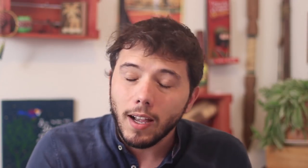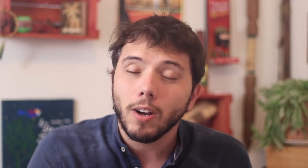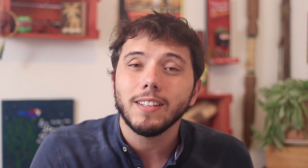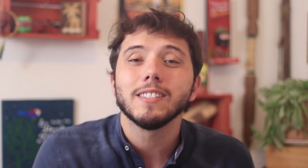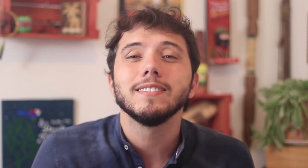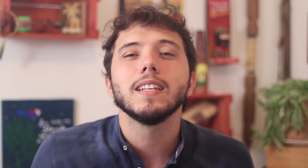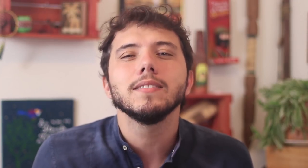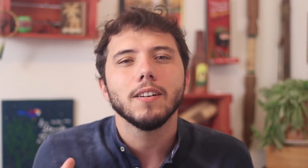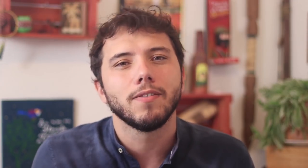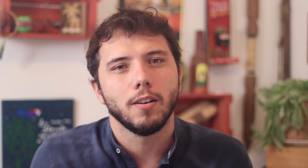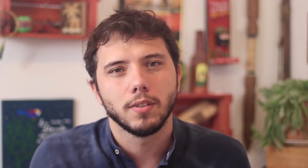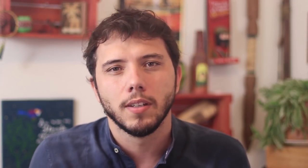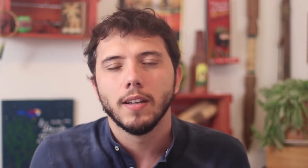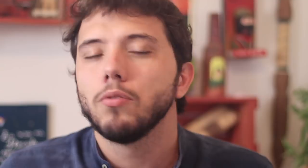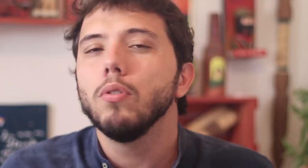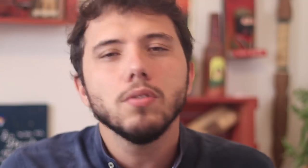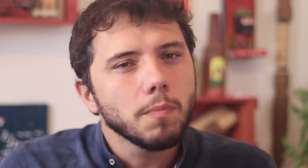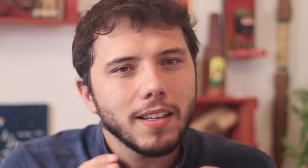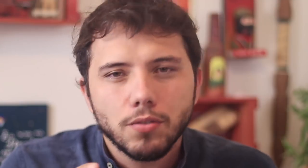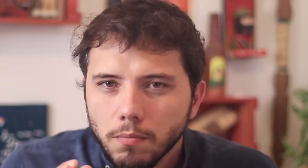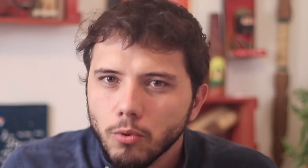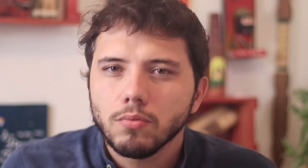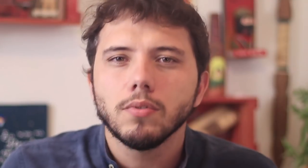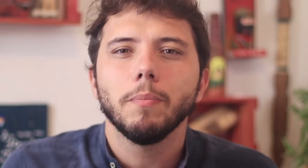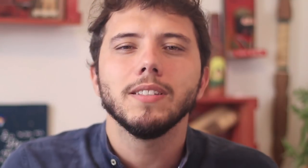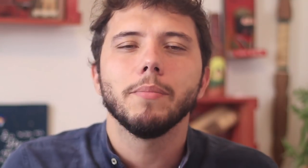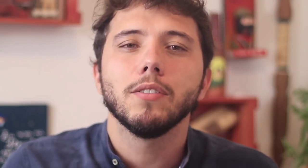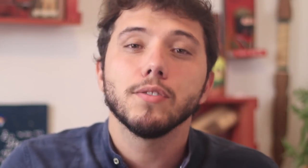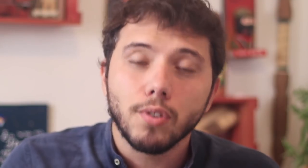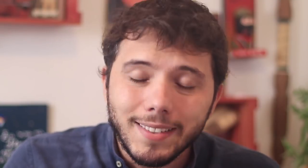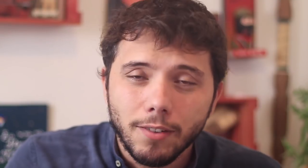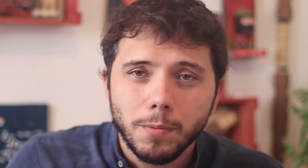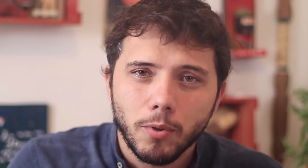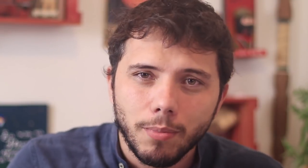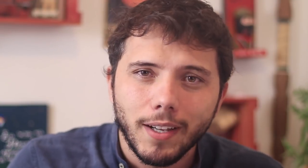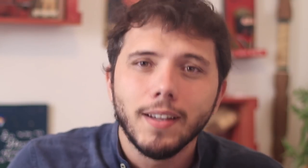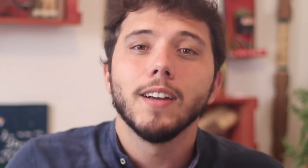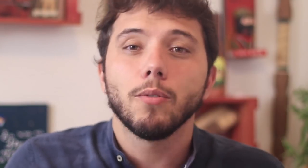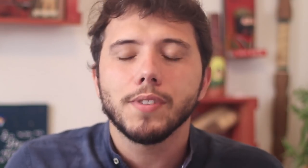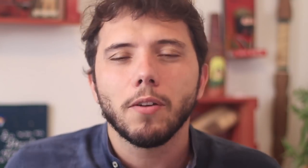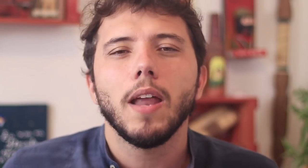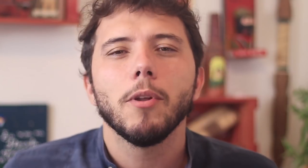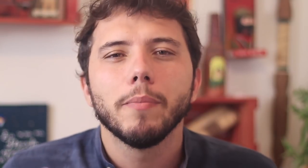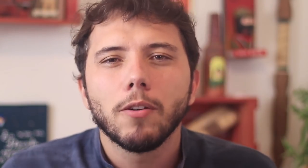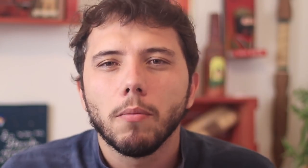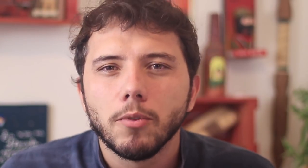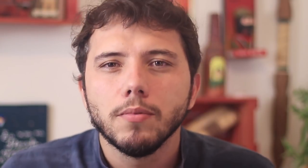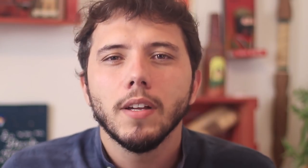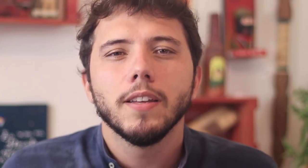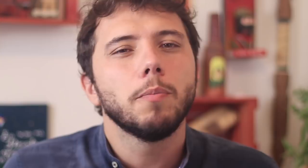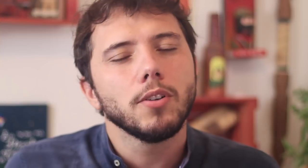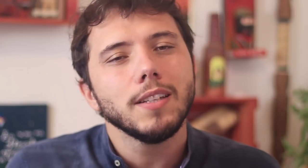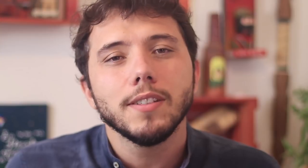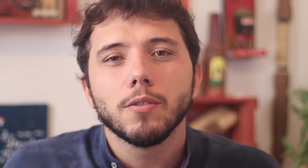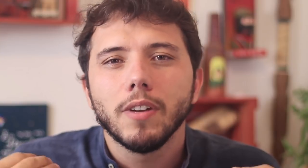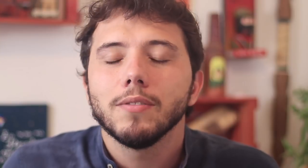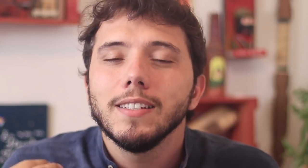which now is being immensely missed. All the countries in the world are realizing that only the public health system can look after the common good and this Government's project has always been